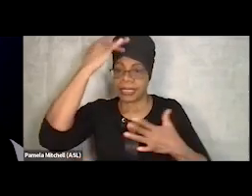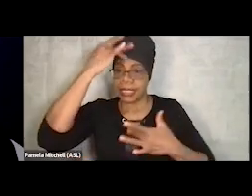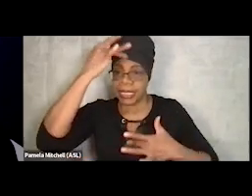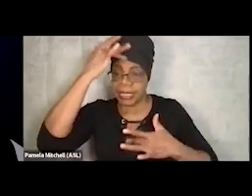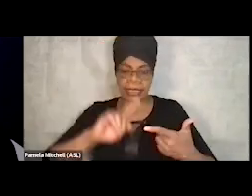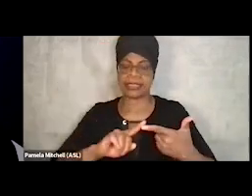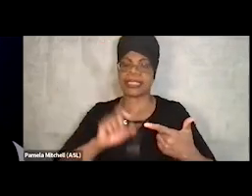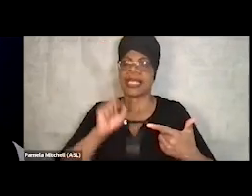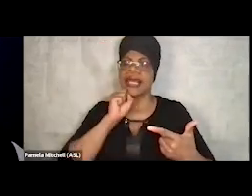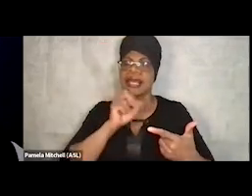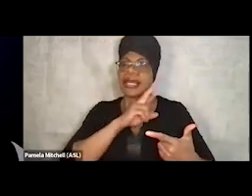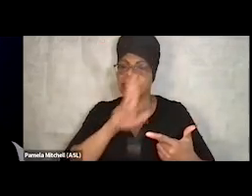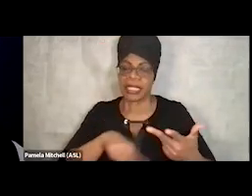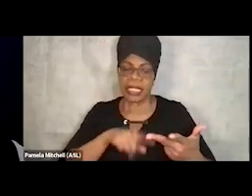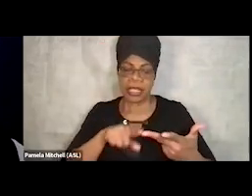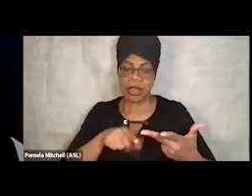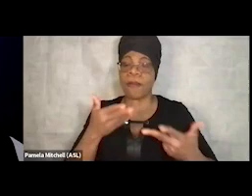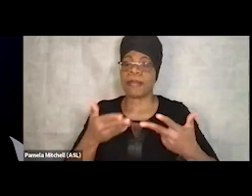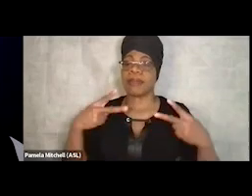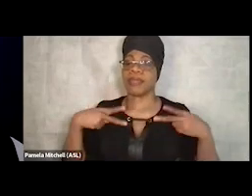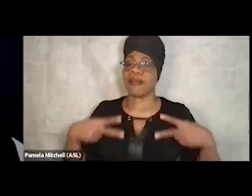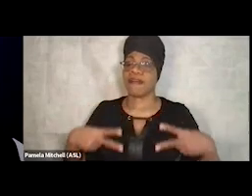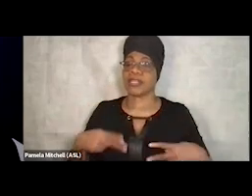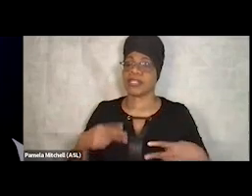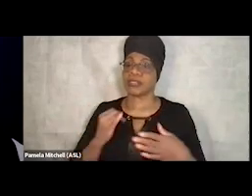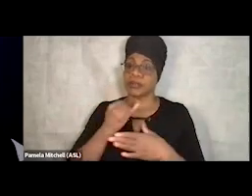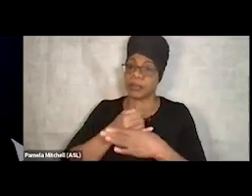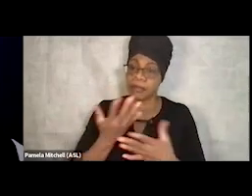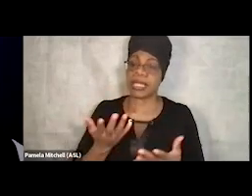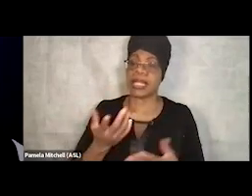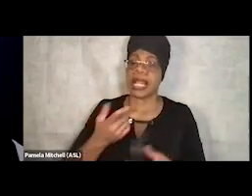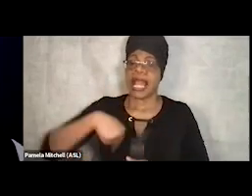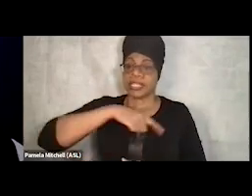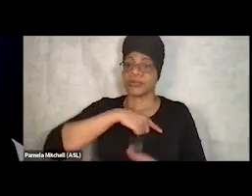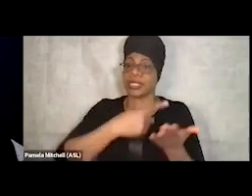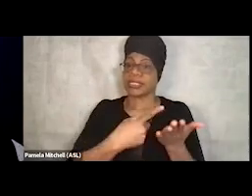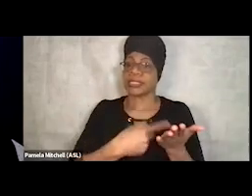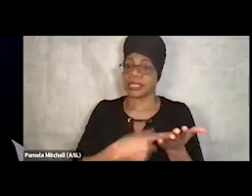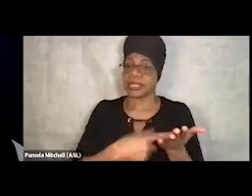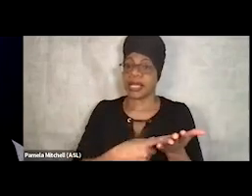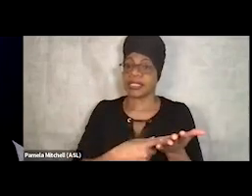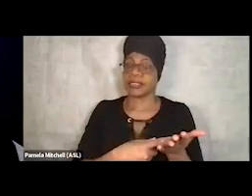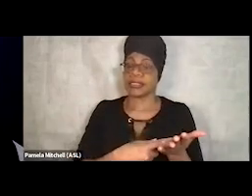maybe a physical impairment, as we address that. And we handle the things